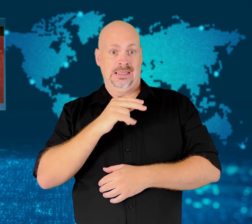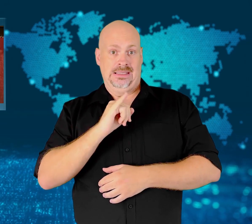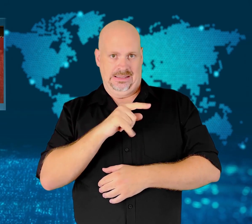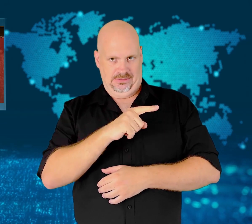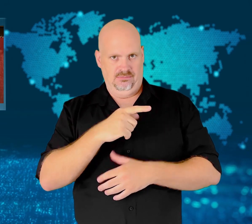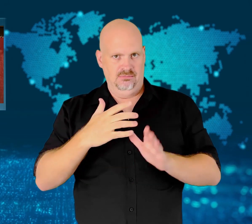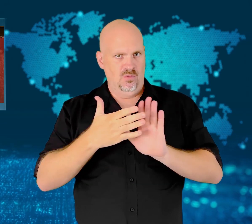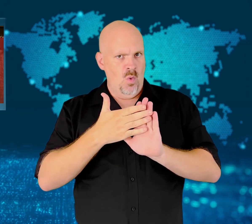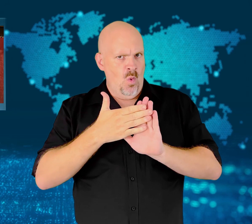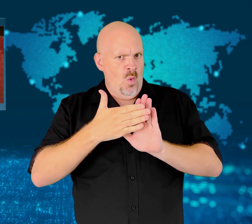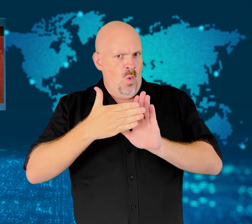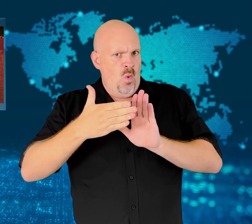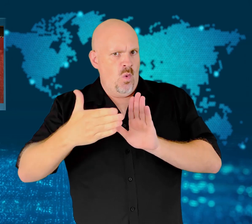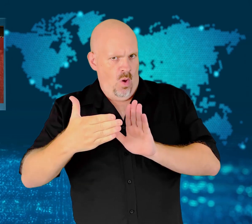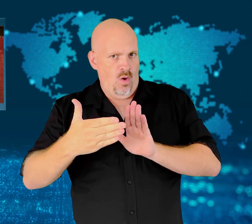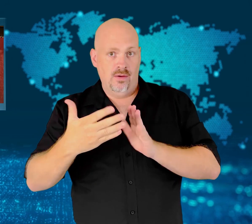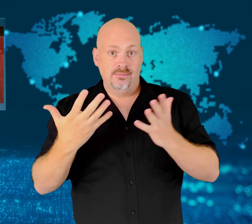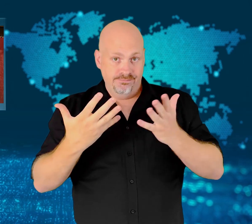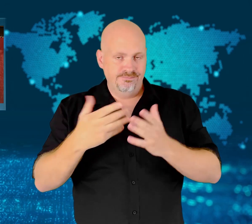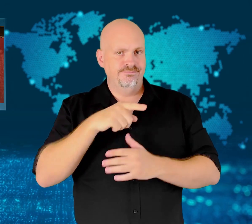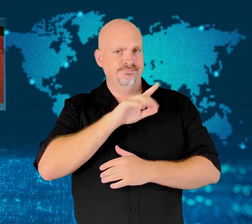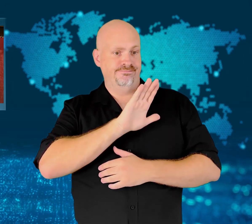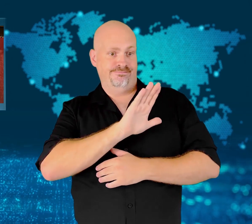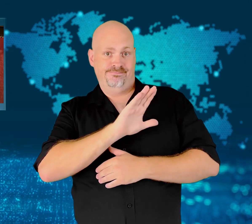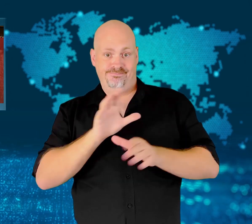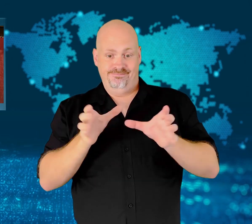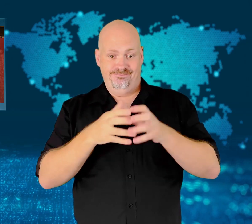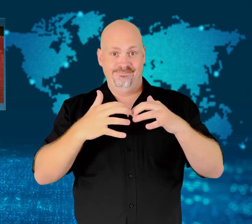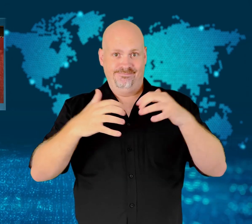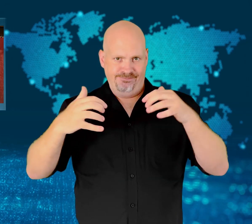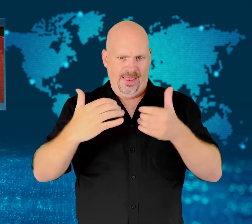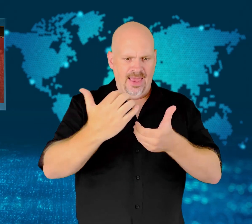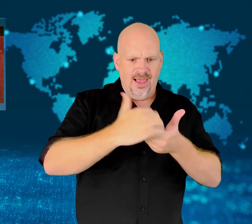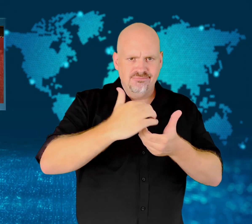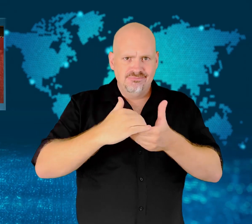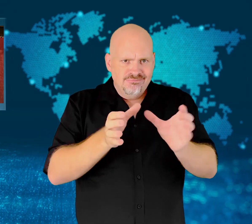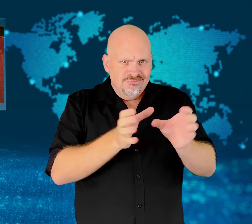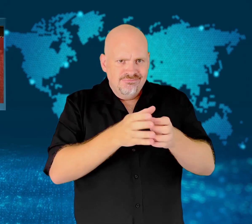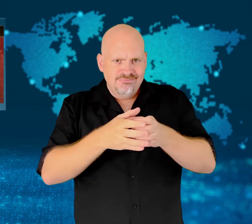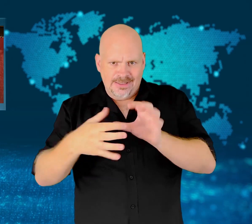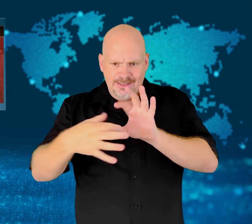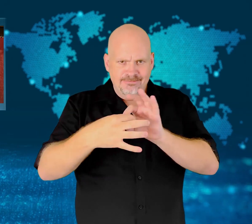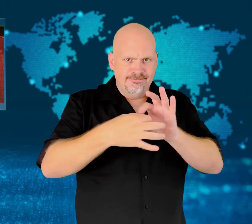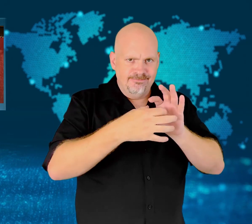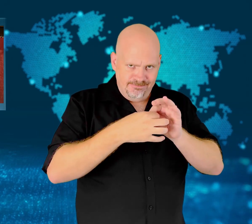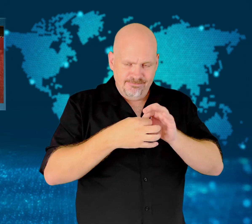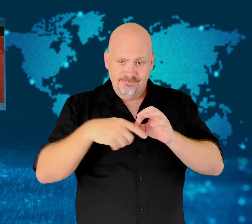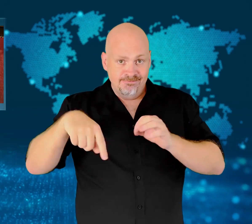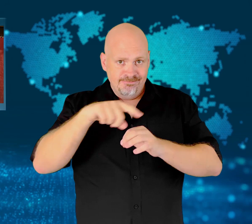Draghi has lasted a bit longer as his coalition government was